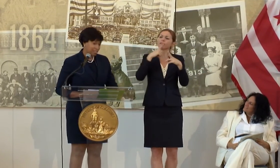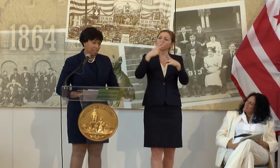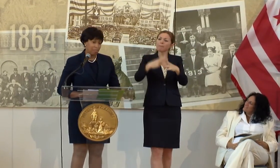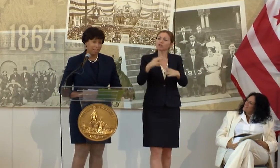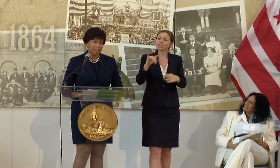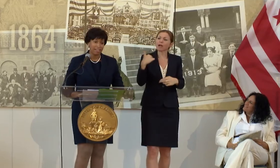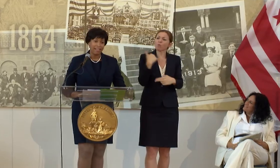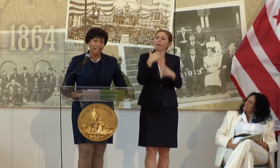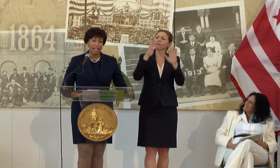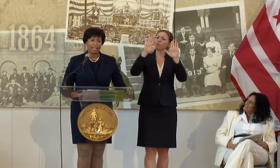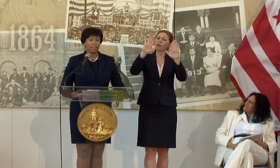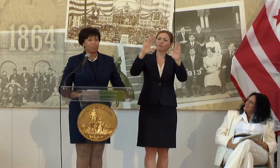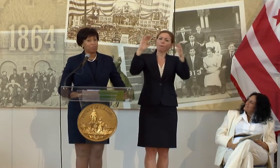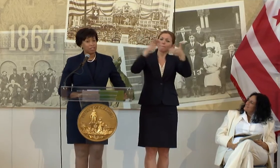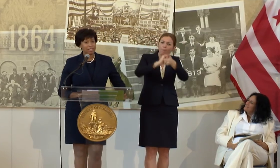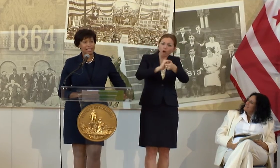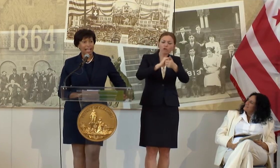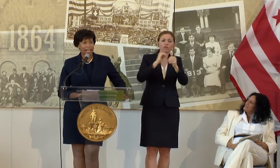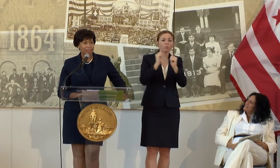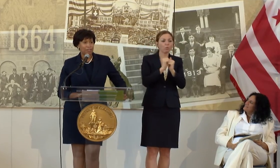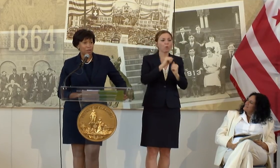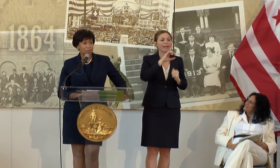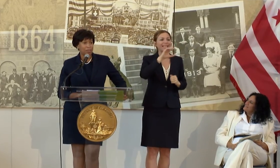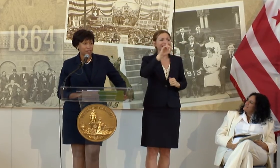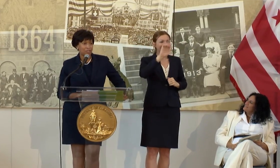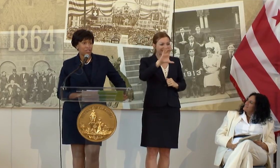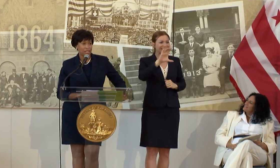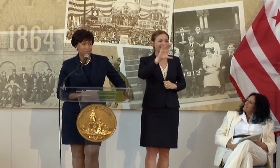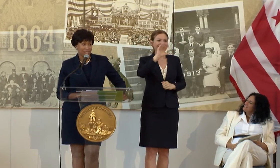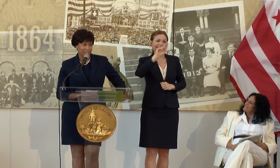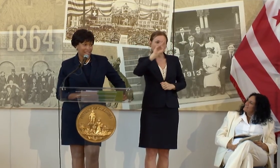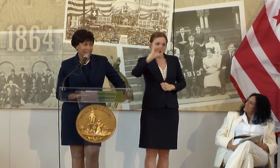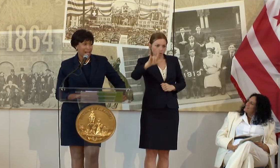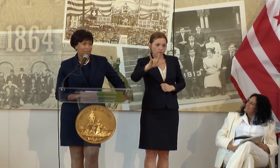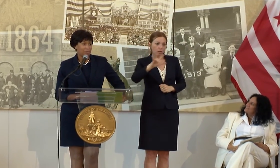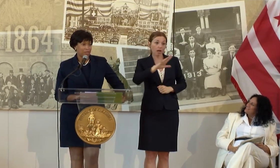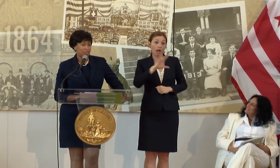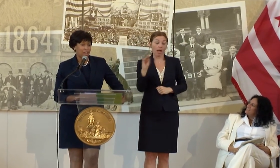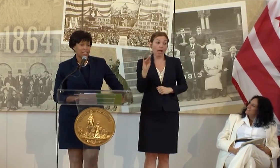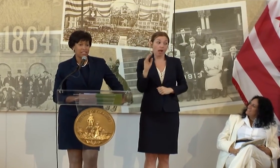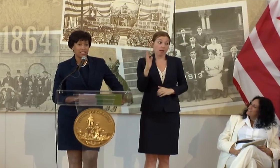COLUMBIA AND YOU REALLY HAVE NO BIGGER CHAMPION FOR ATTRACTING